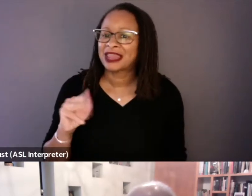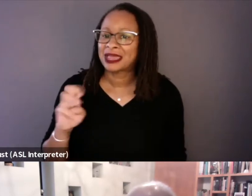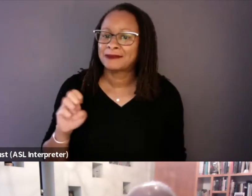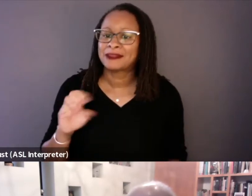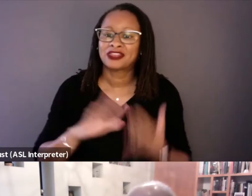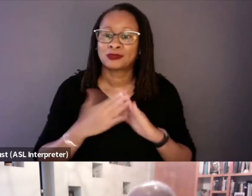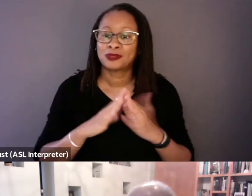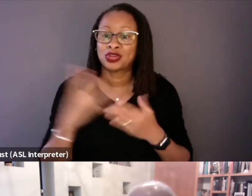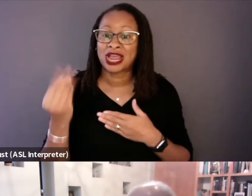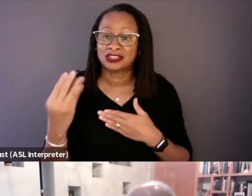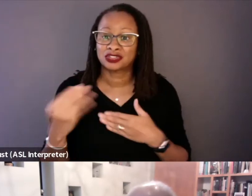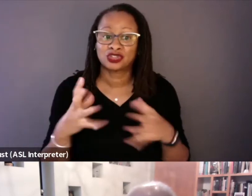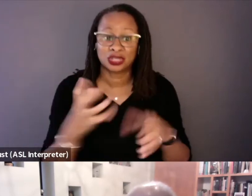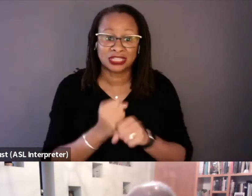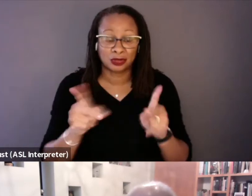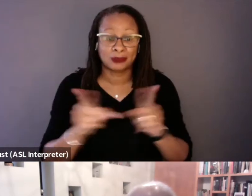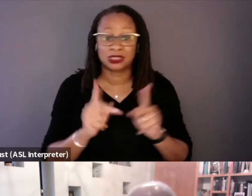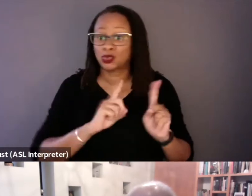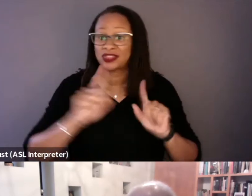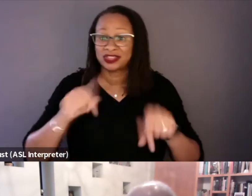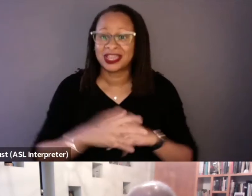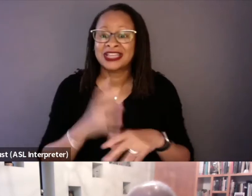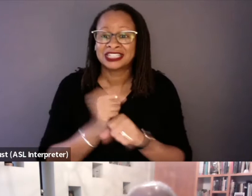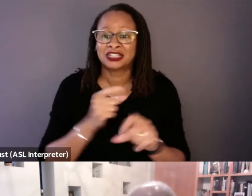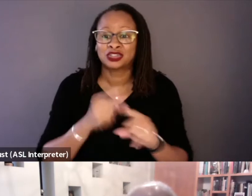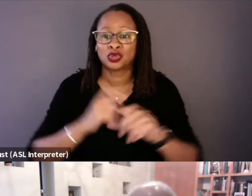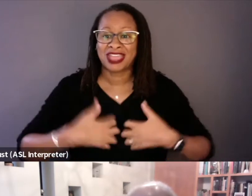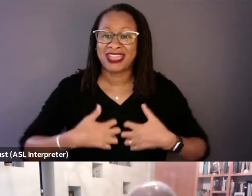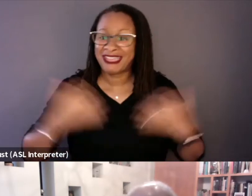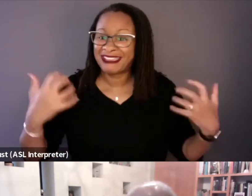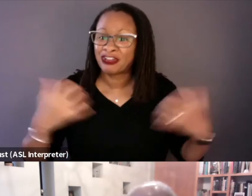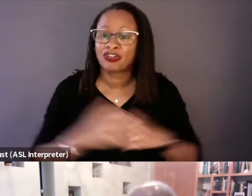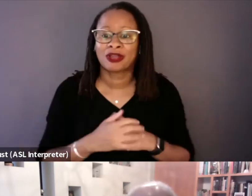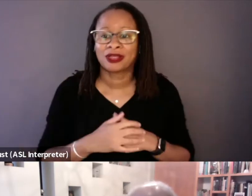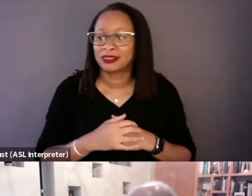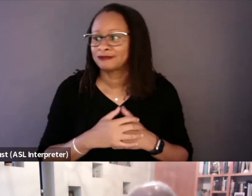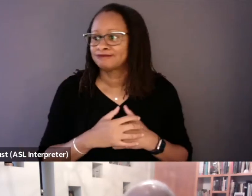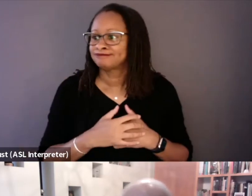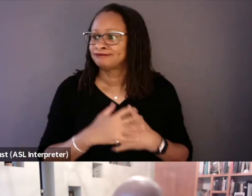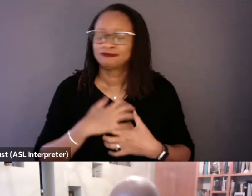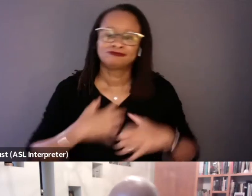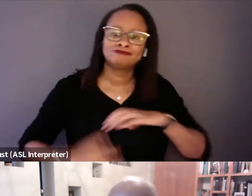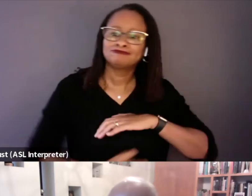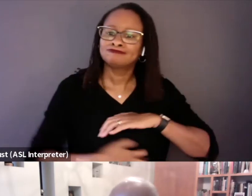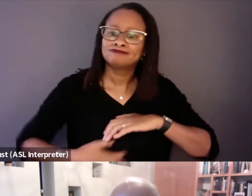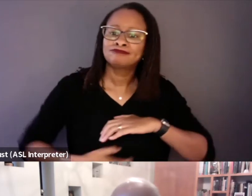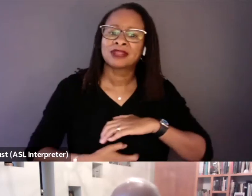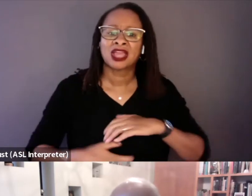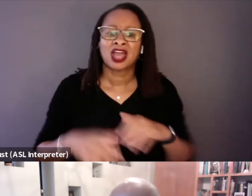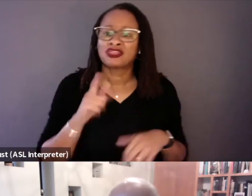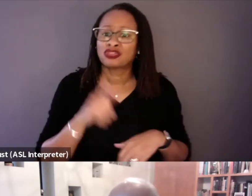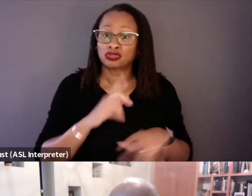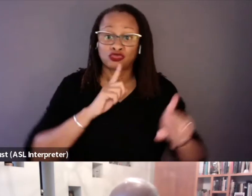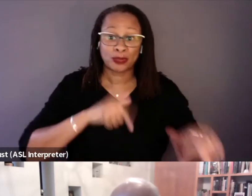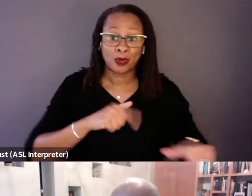to get to the anger and the pent-up rage. Yeah. I mean, those reports about torture of the hostages,